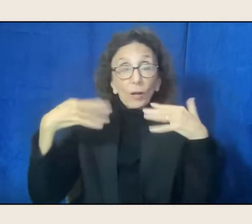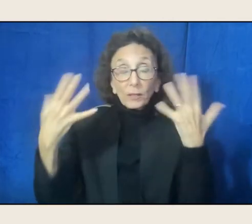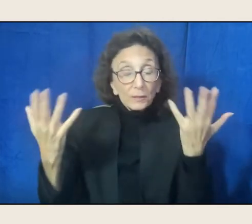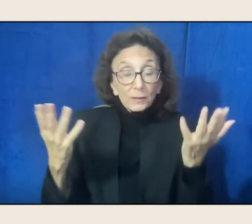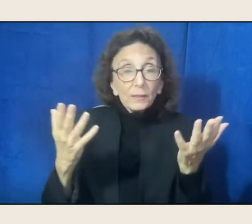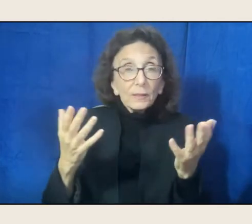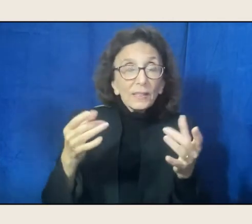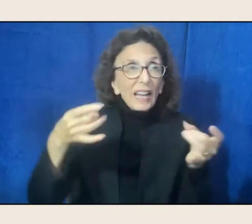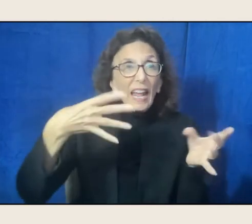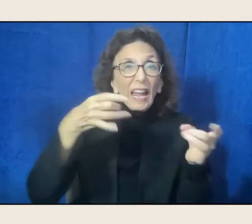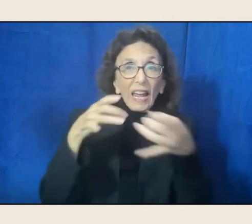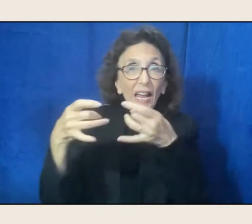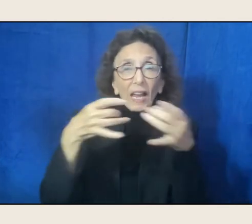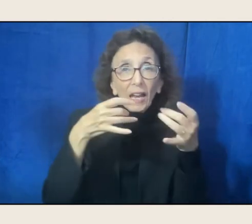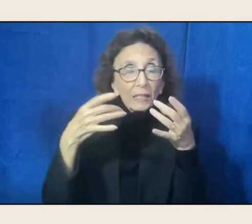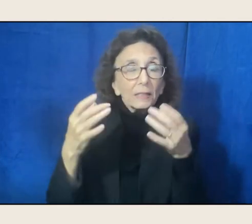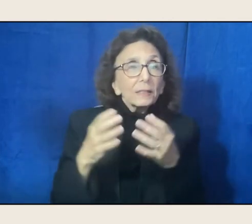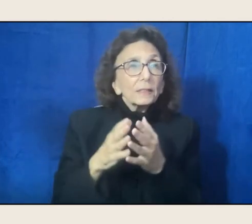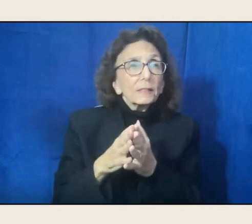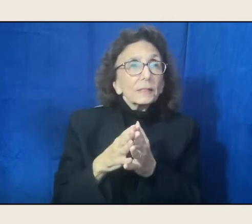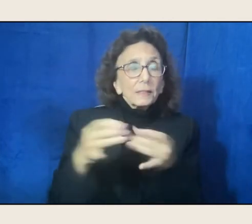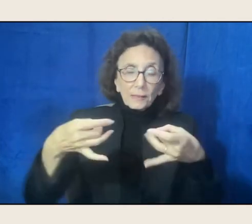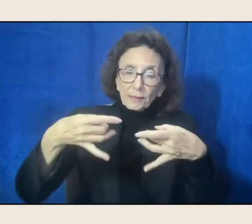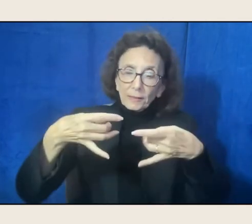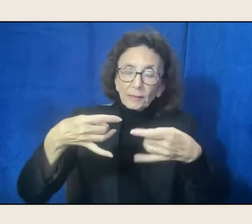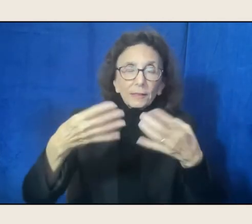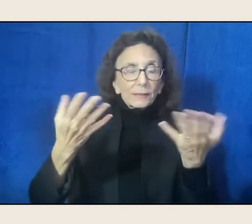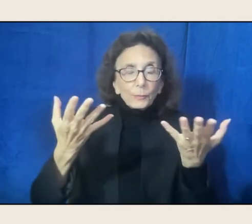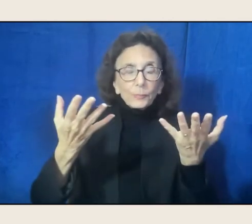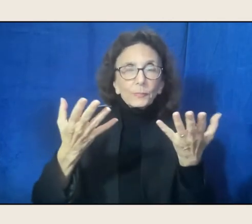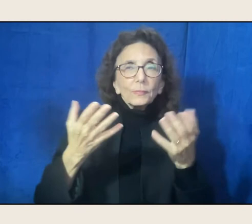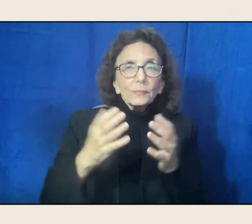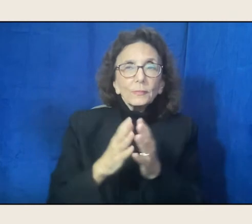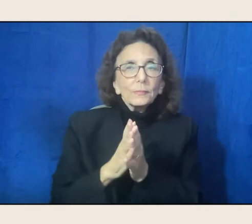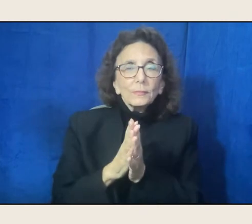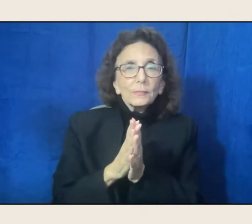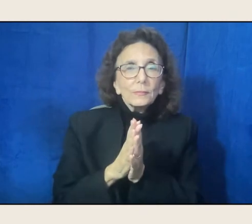And at the heart of it, most people are,